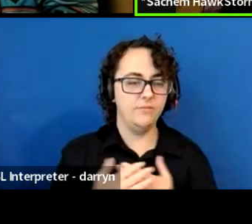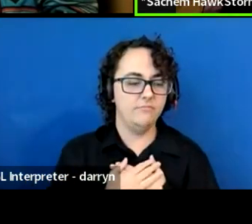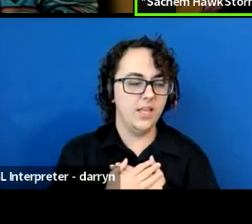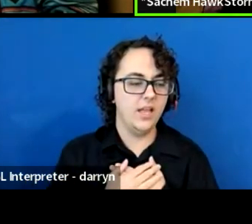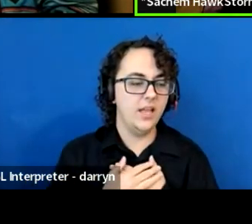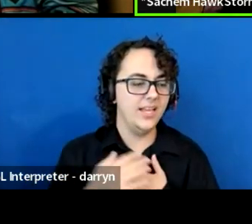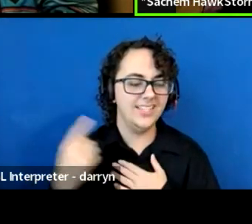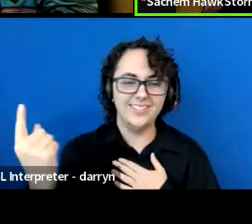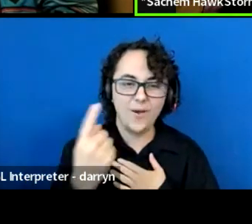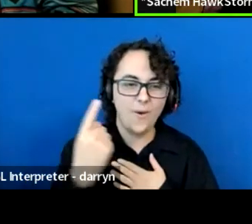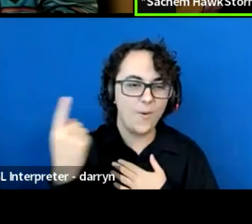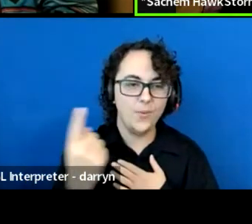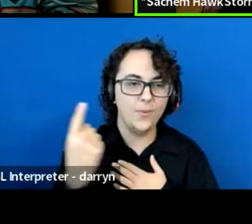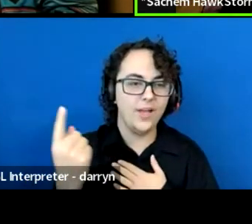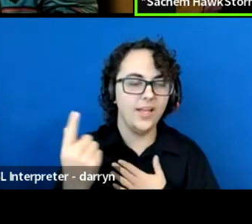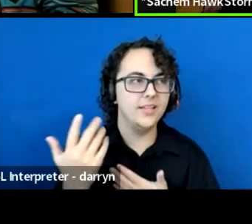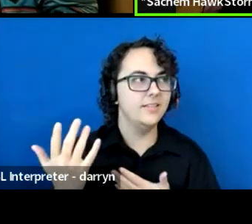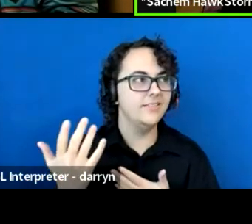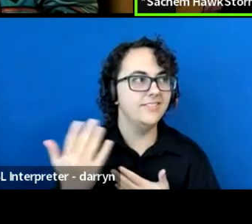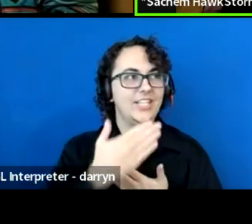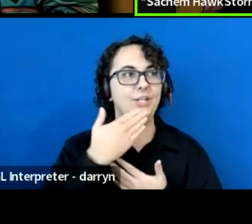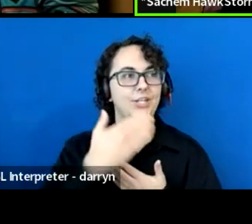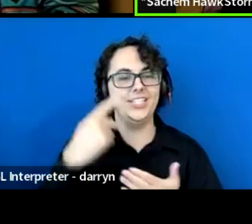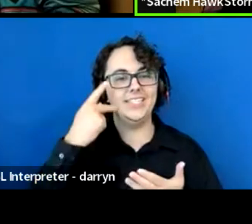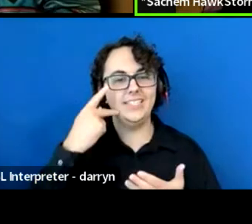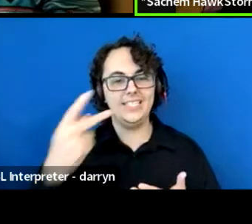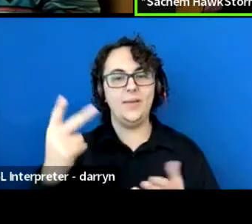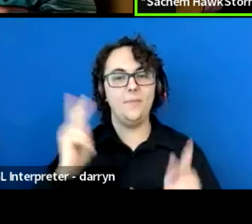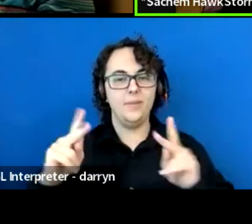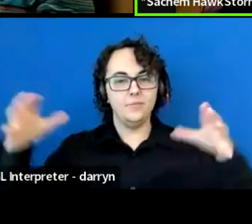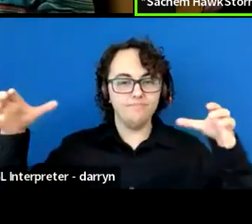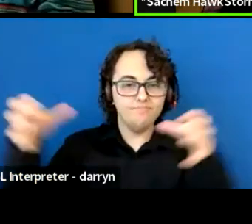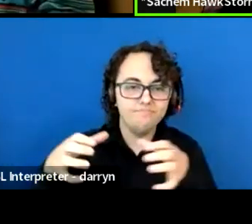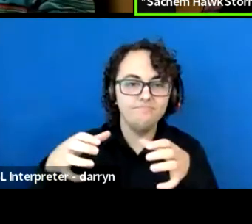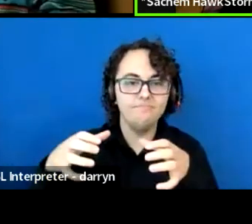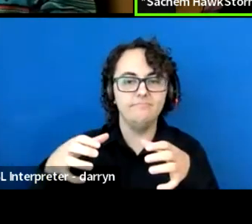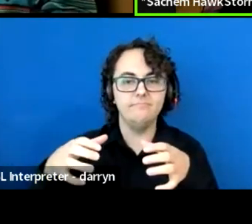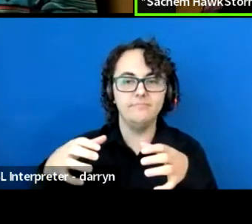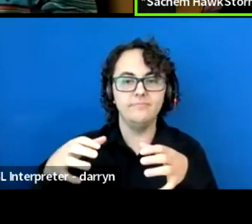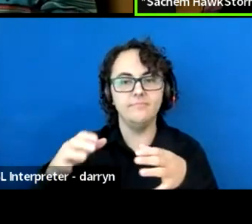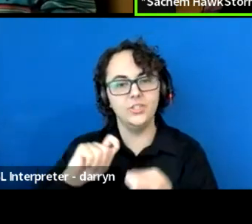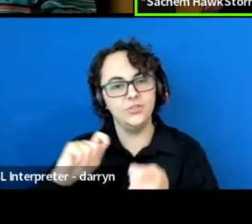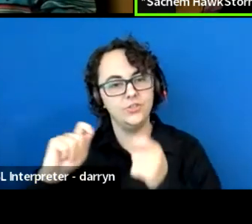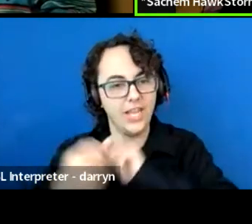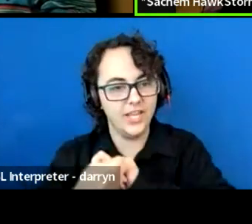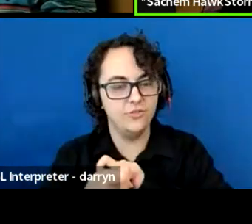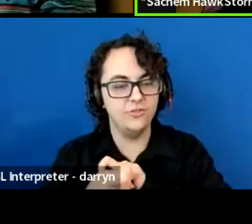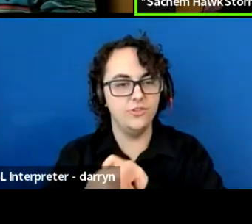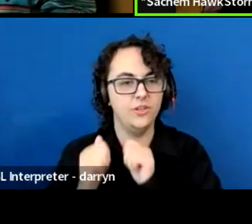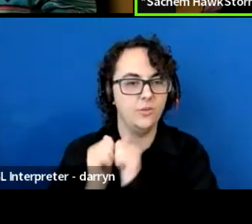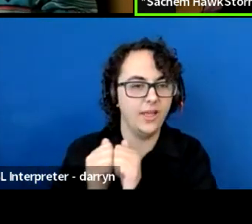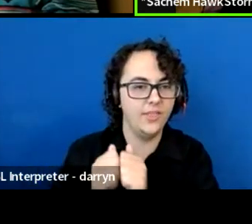when people come together to make a change and to be a part of what we do.